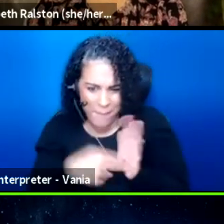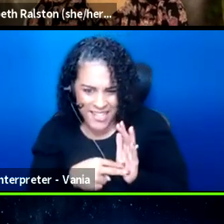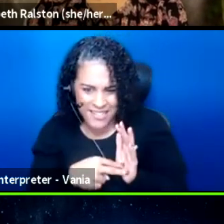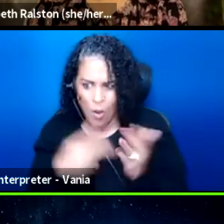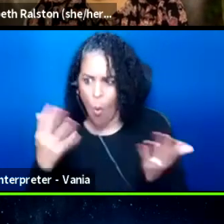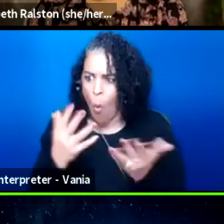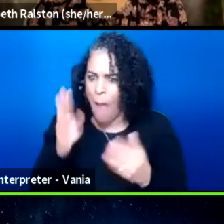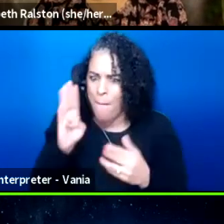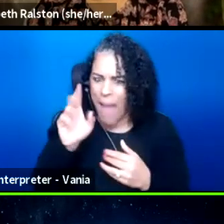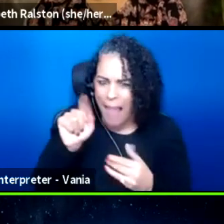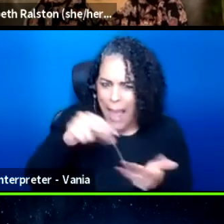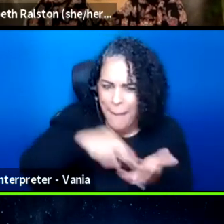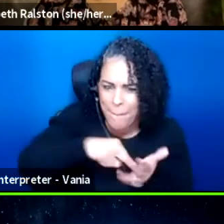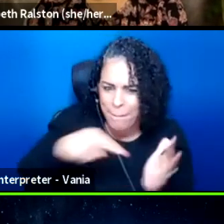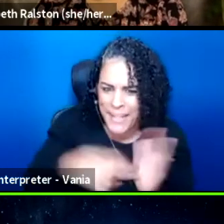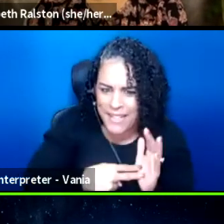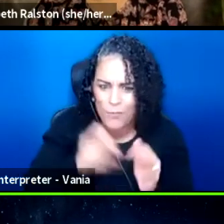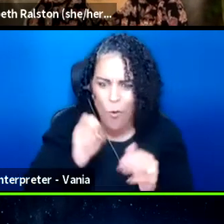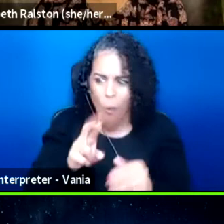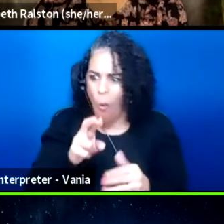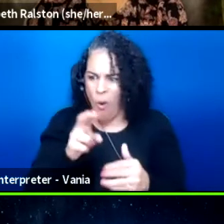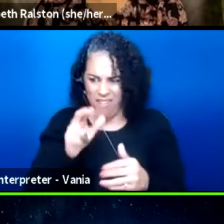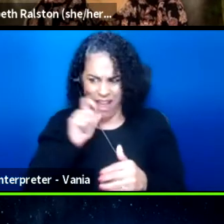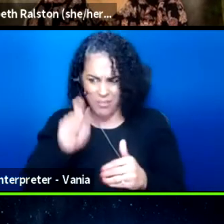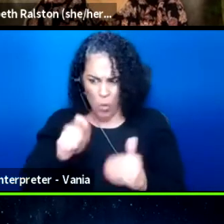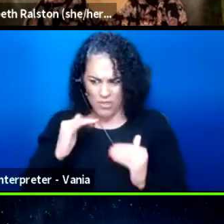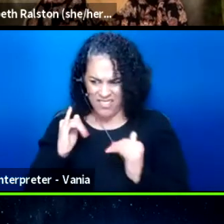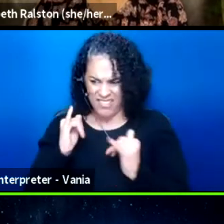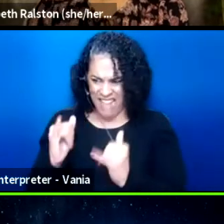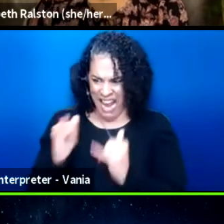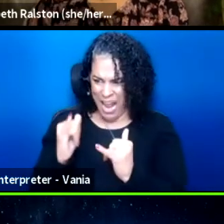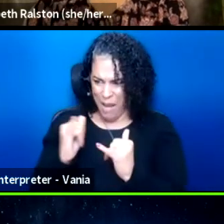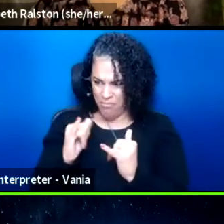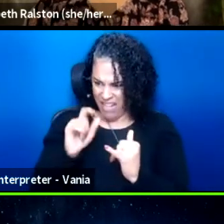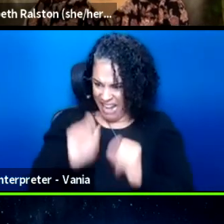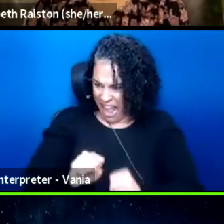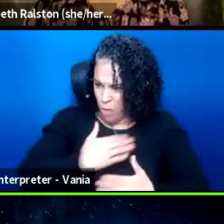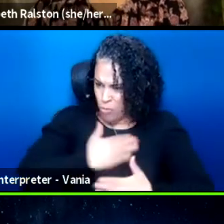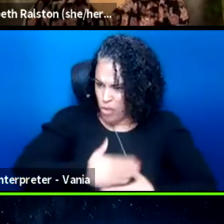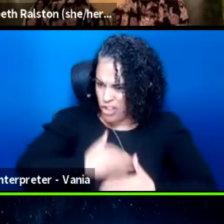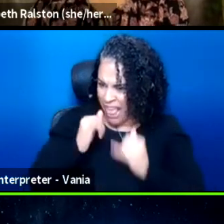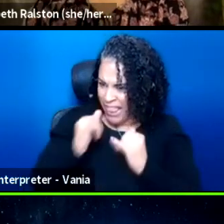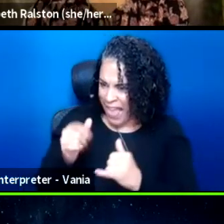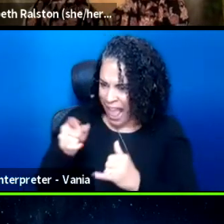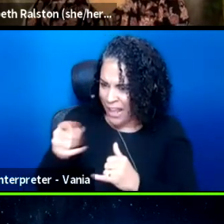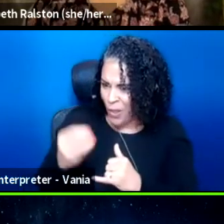or I'm not supposed to have the same level of appreciation for it that others do,